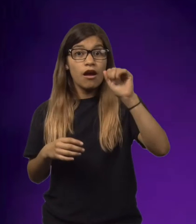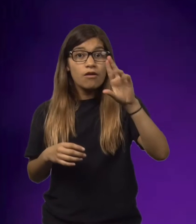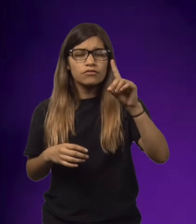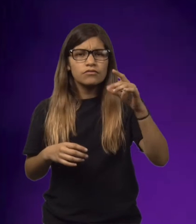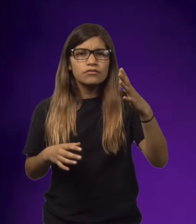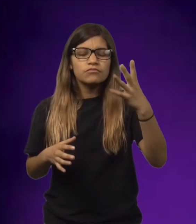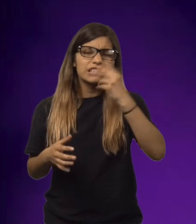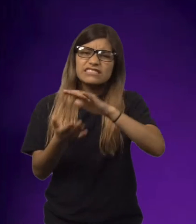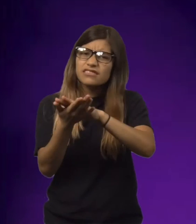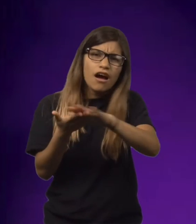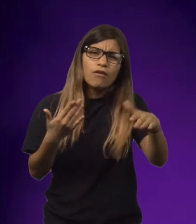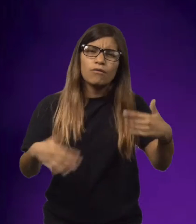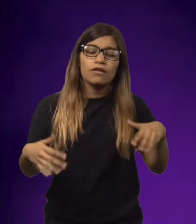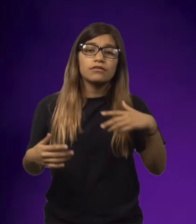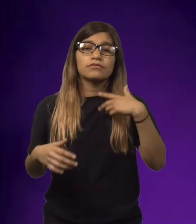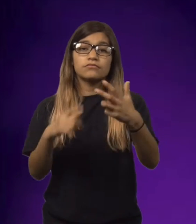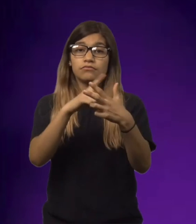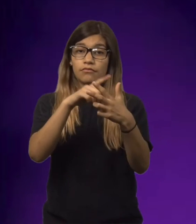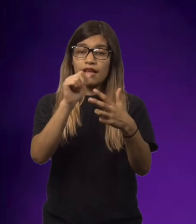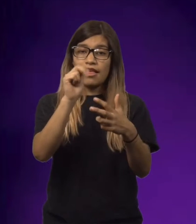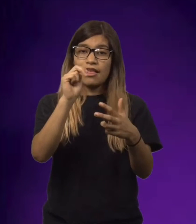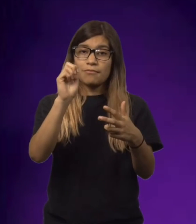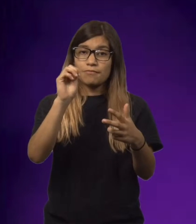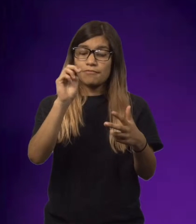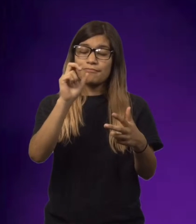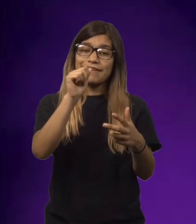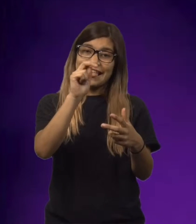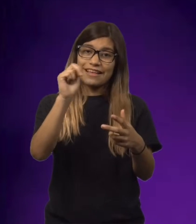At her uncle's house they played out in the backyard.